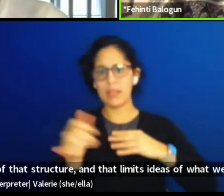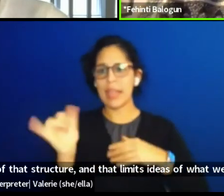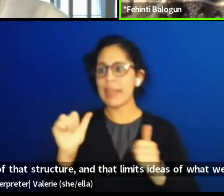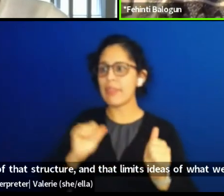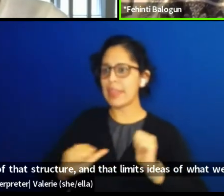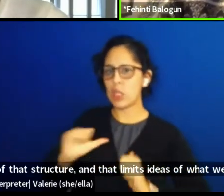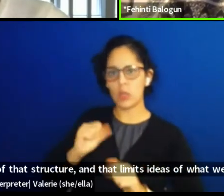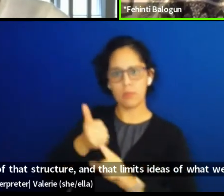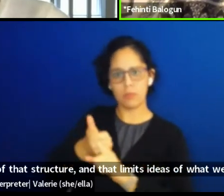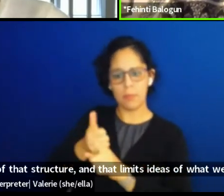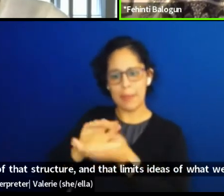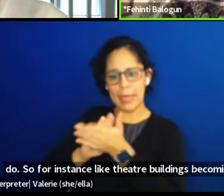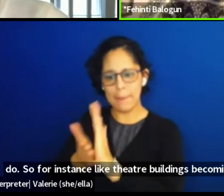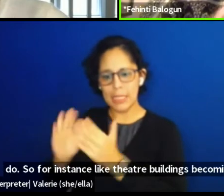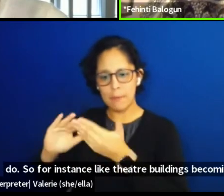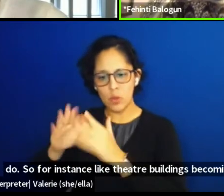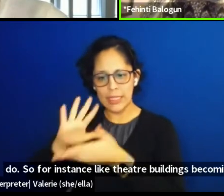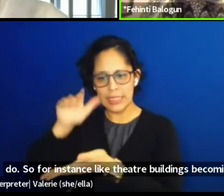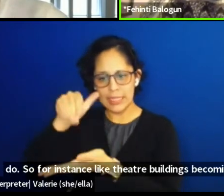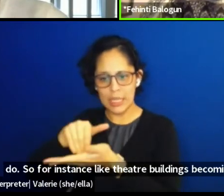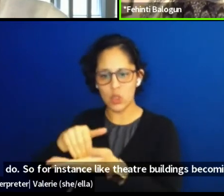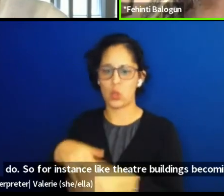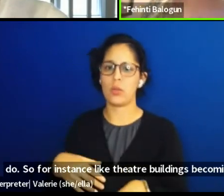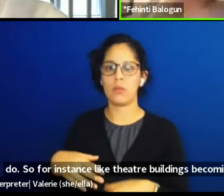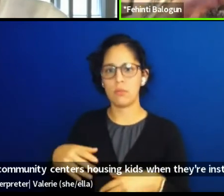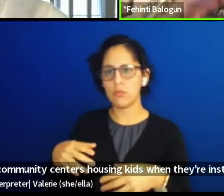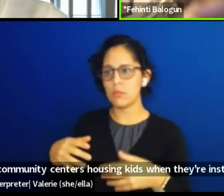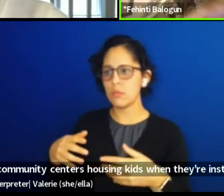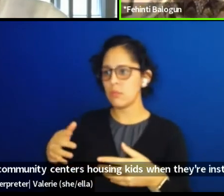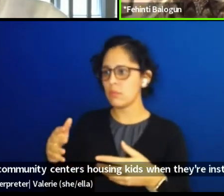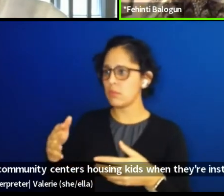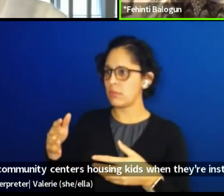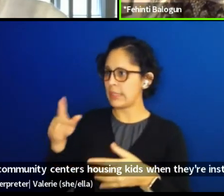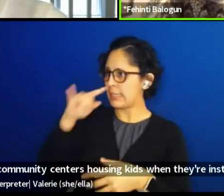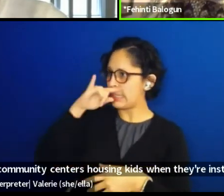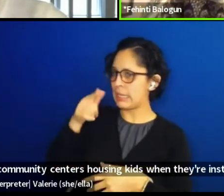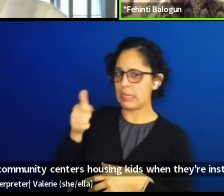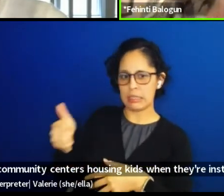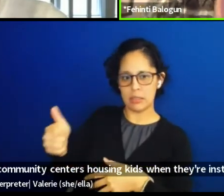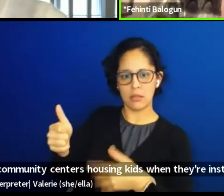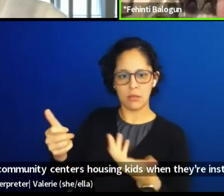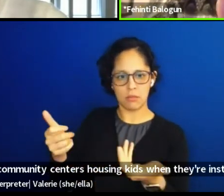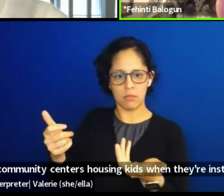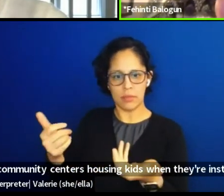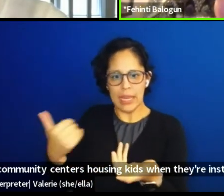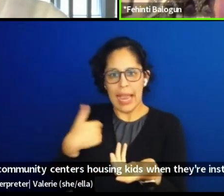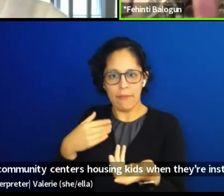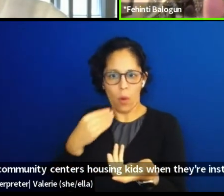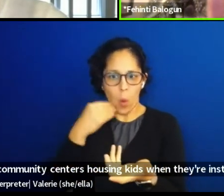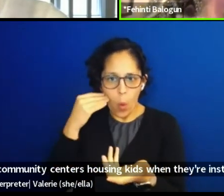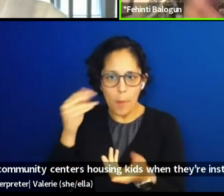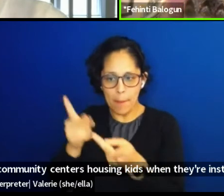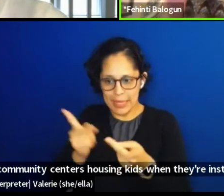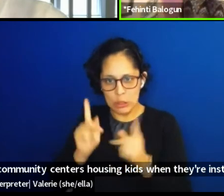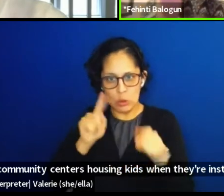housing kids, when they're in storms, becoming centers to learn from, theater shows being more than just a show